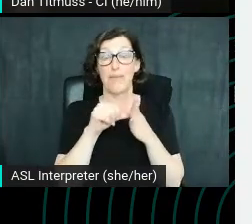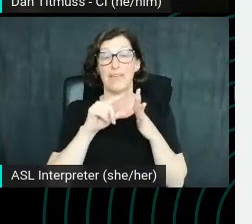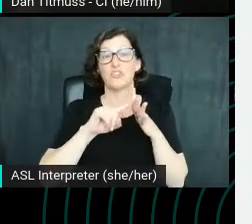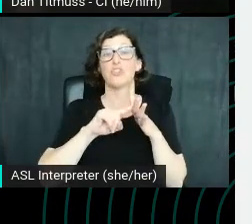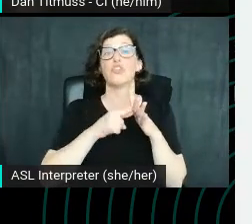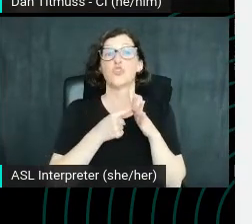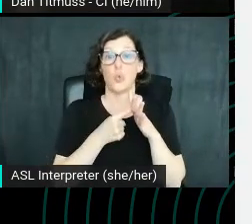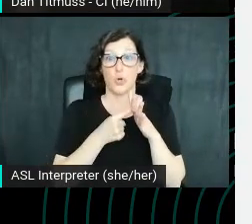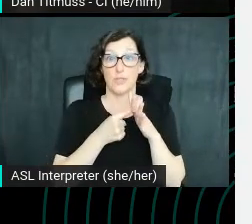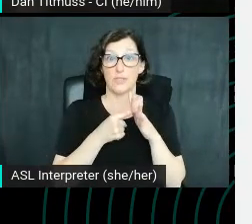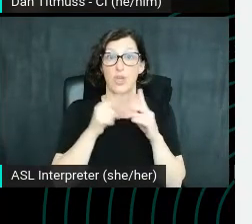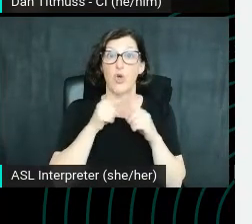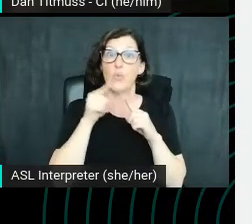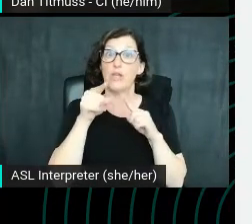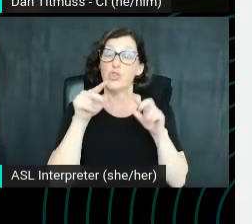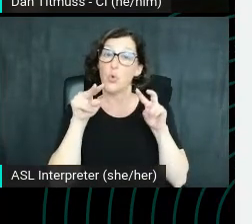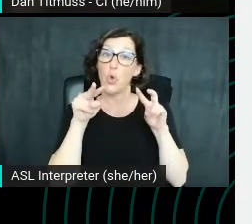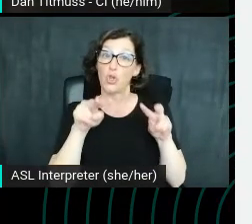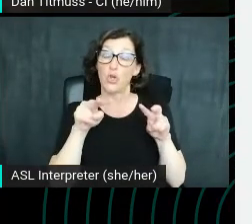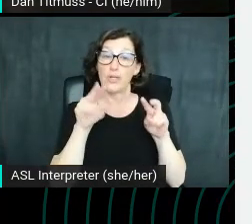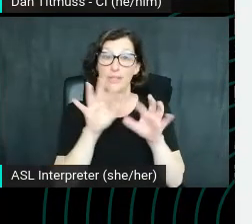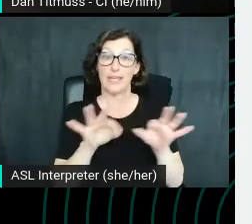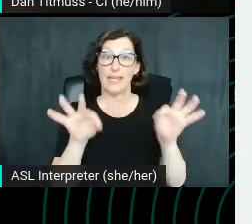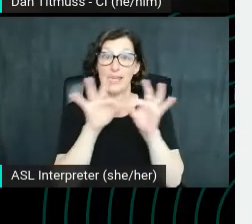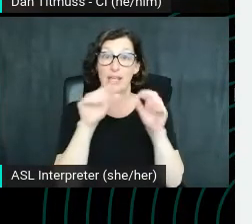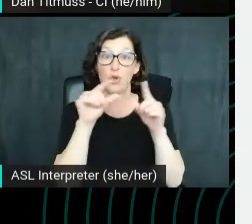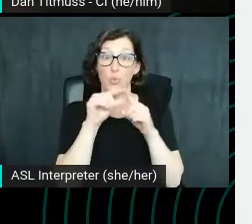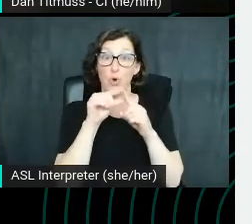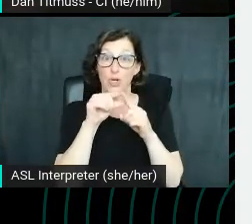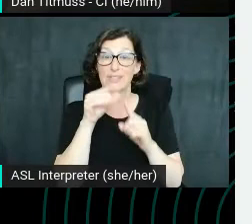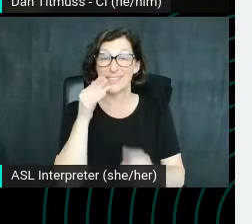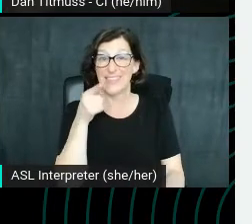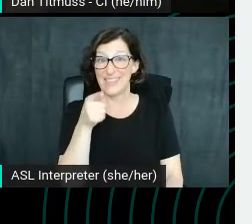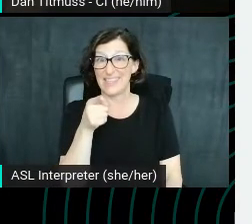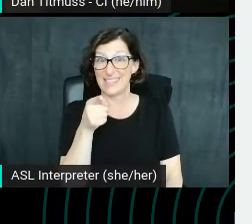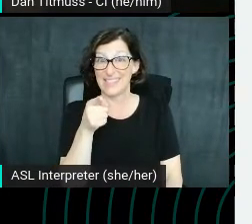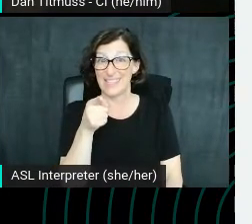And when we look at the keywords inside this, it's a special meta tag,